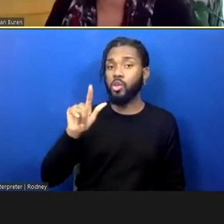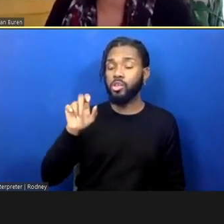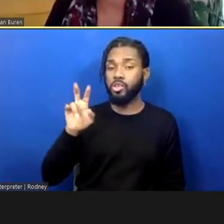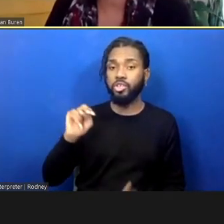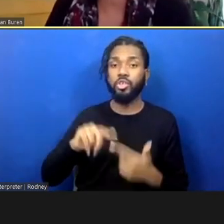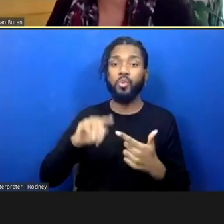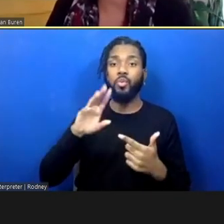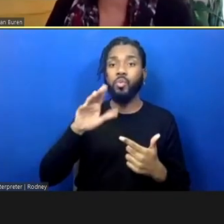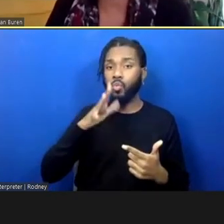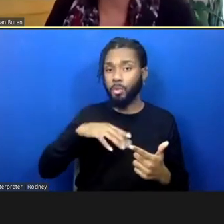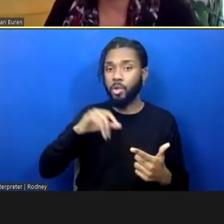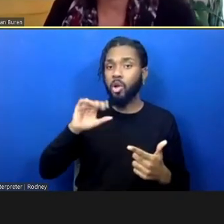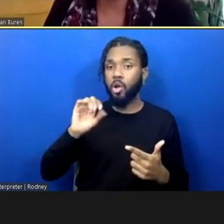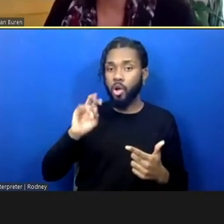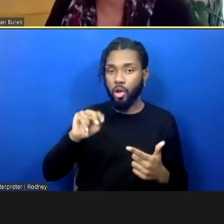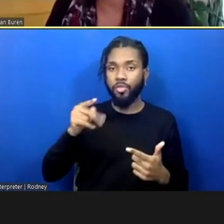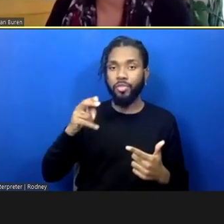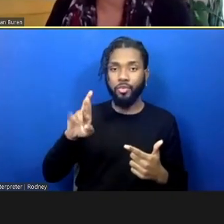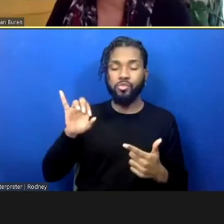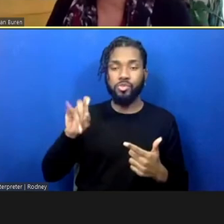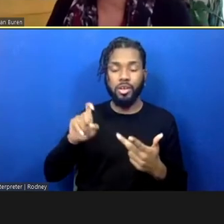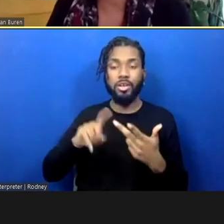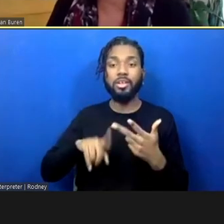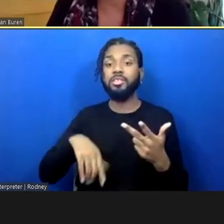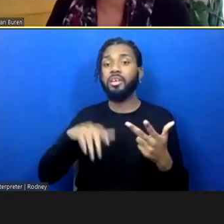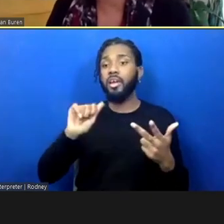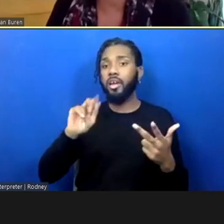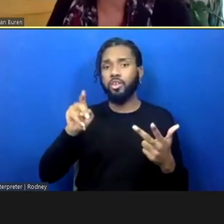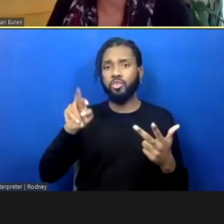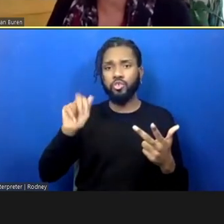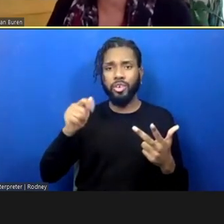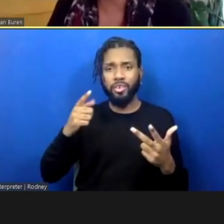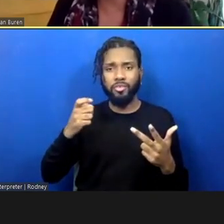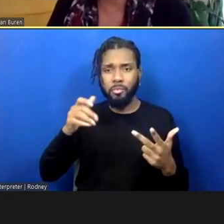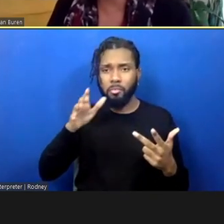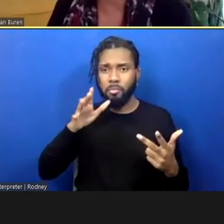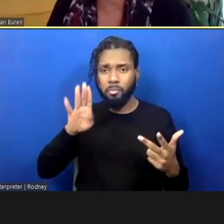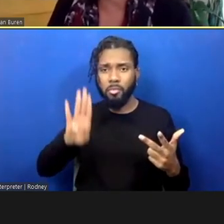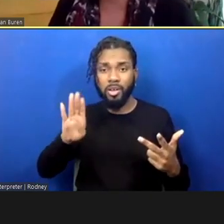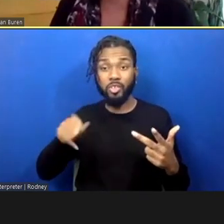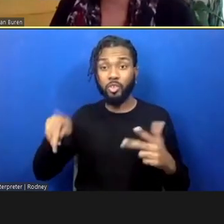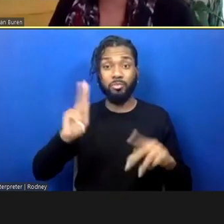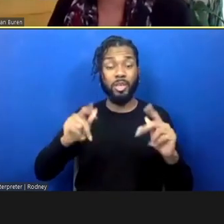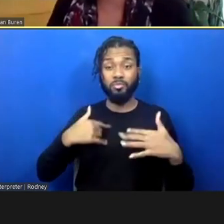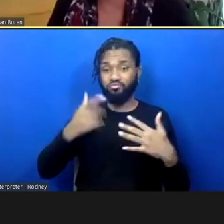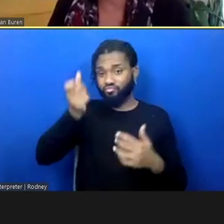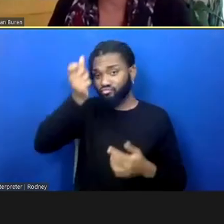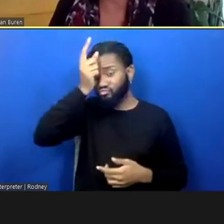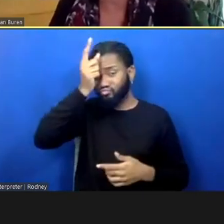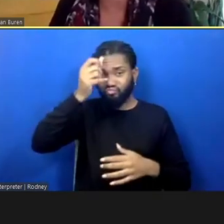Rise, Andrea James out of Boston ending mass incarceration of women and girls. These people know what's up, I just call them, "Should I do this?" They're like,